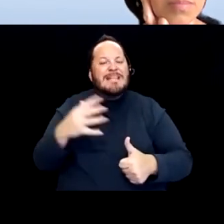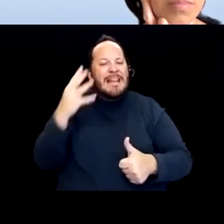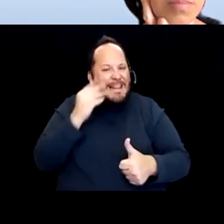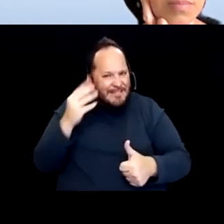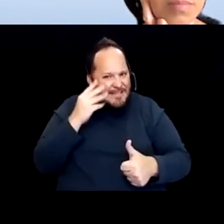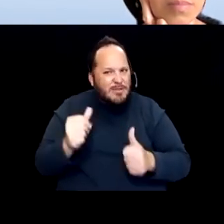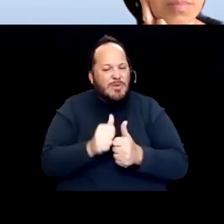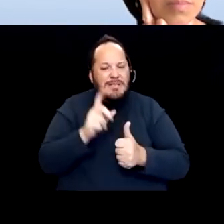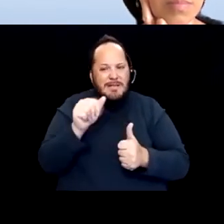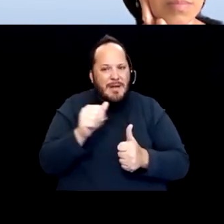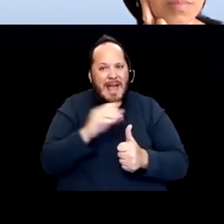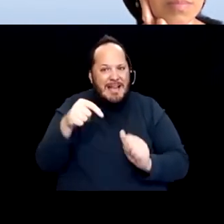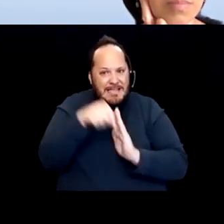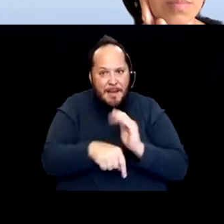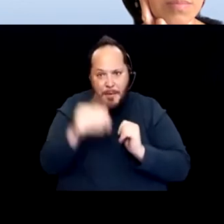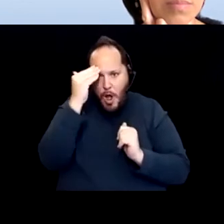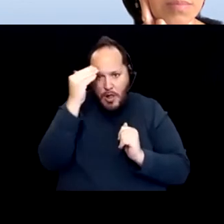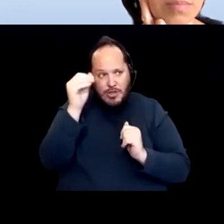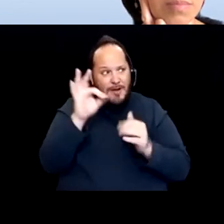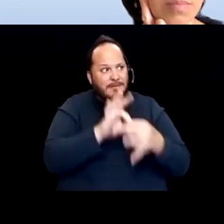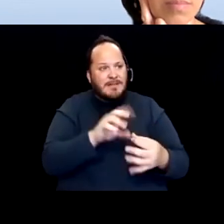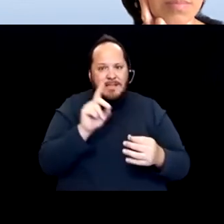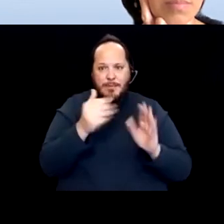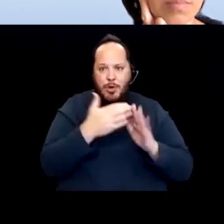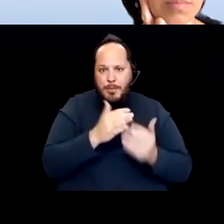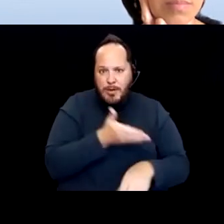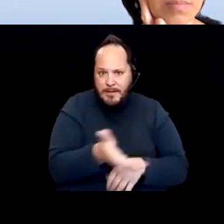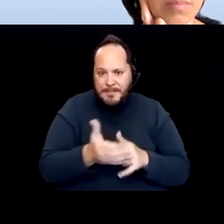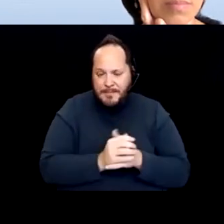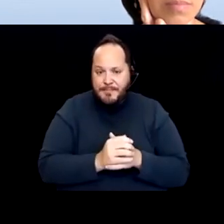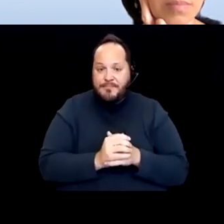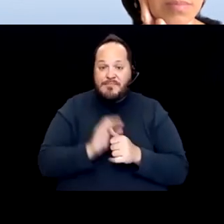and deep knowledge of the disability community. The CDC needs to elevate that knowledge